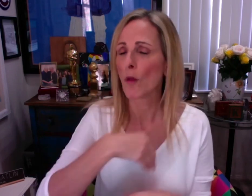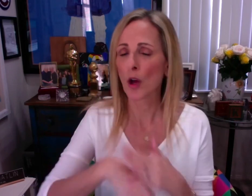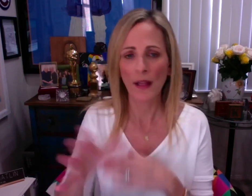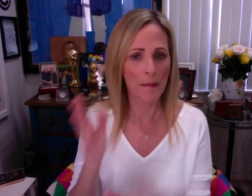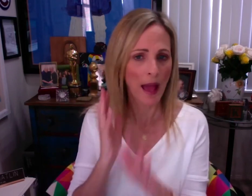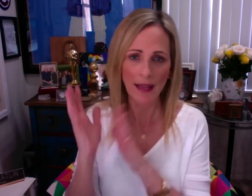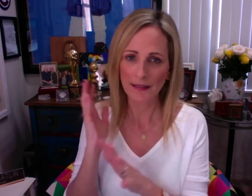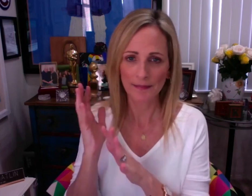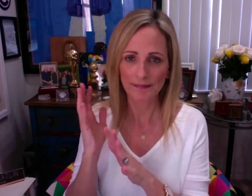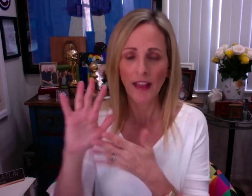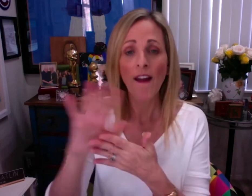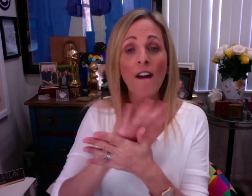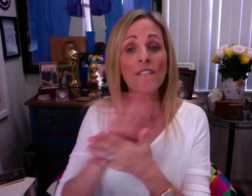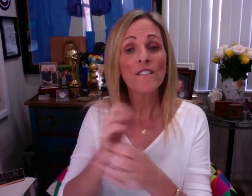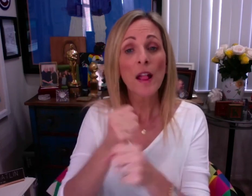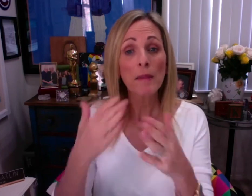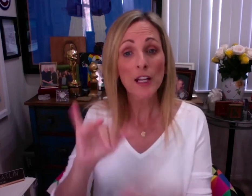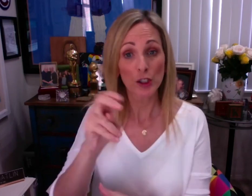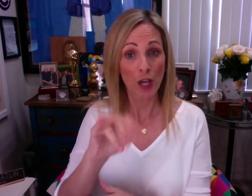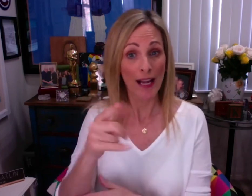often overlooked in the past.